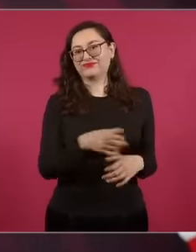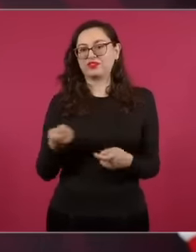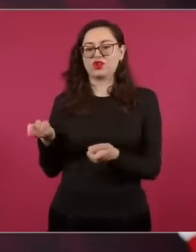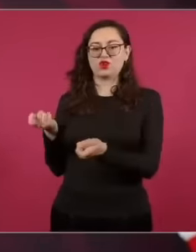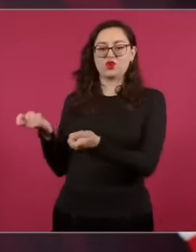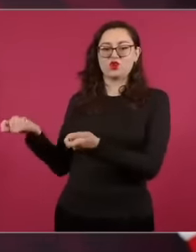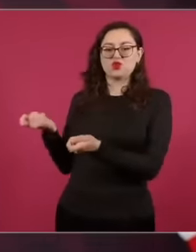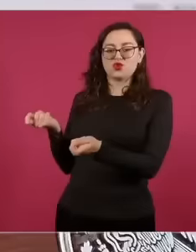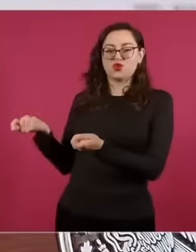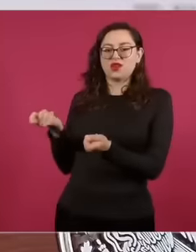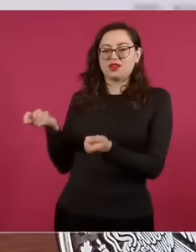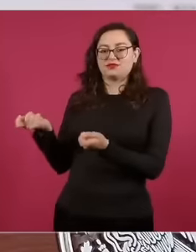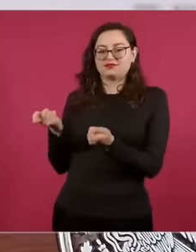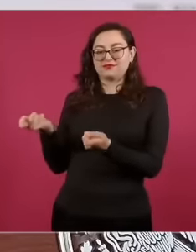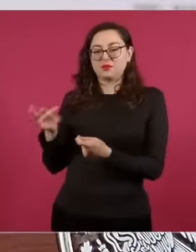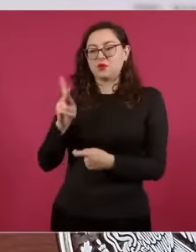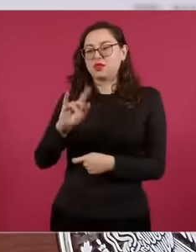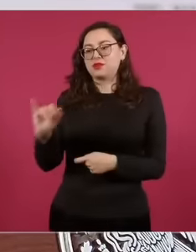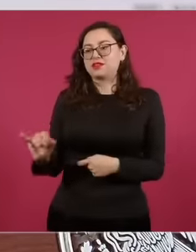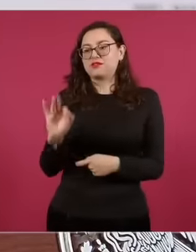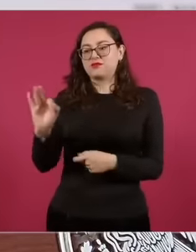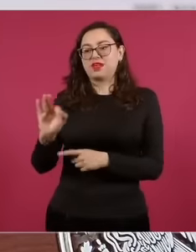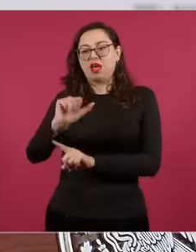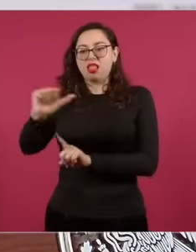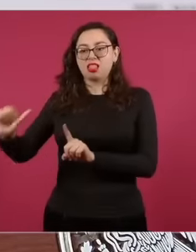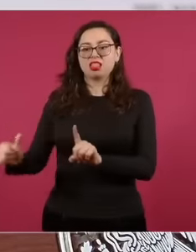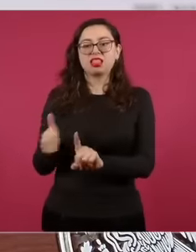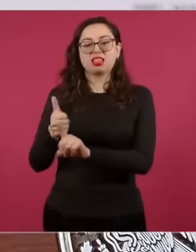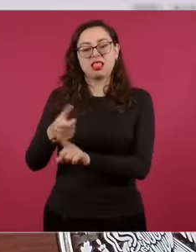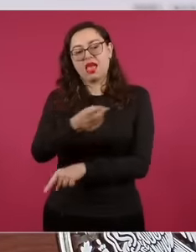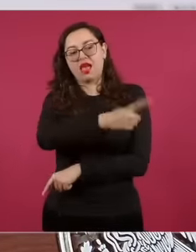Mafia. Not